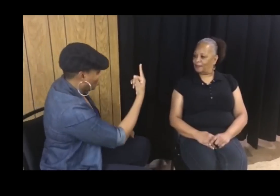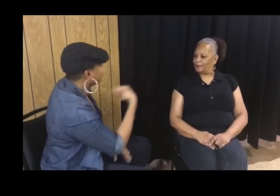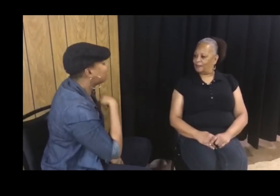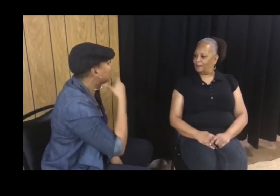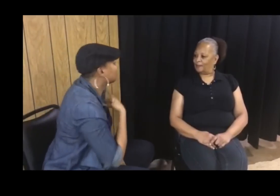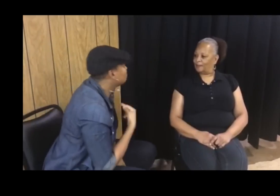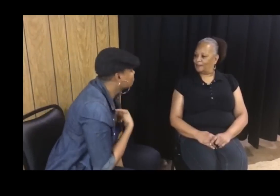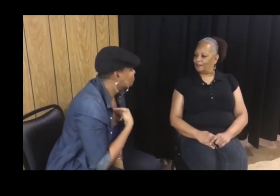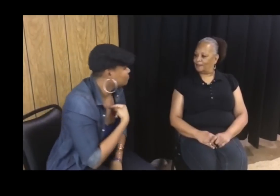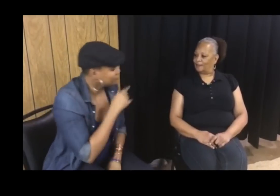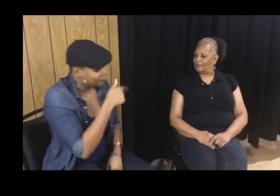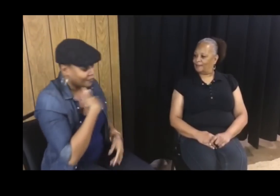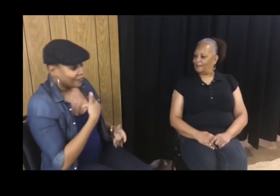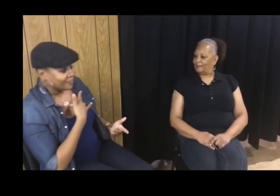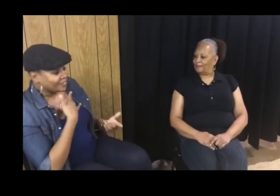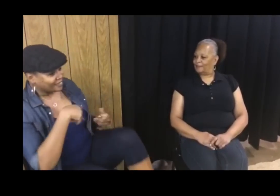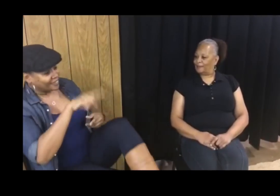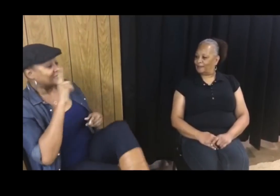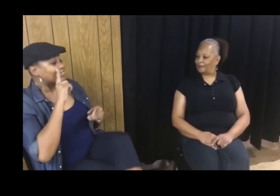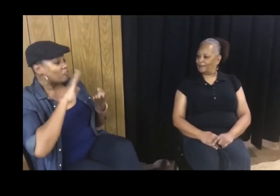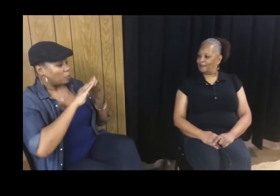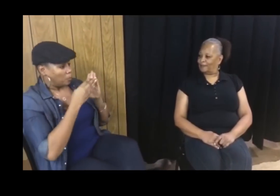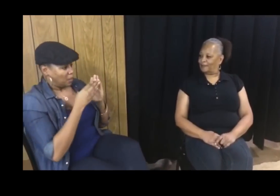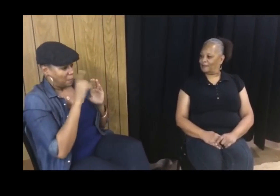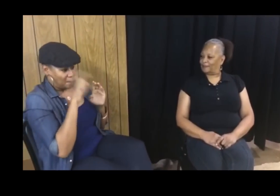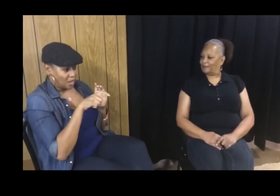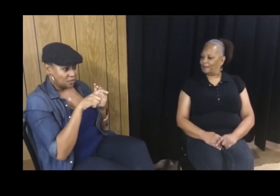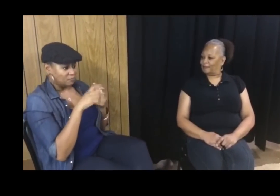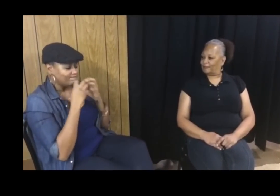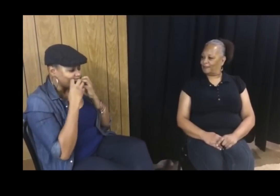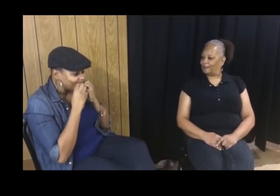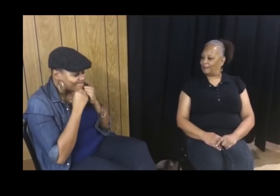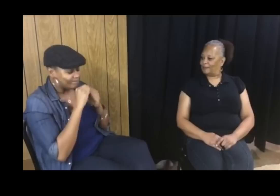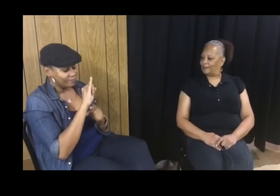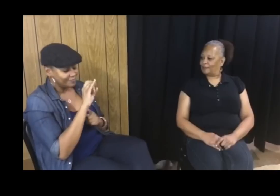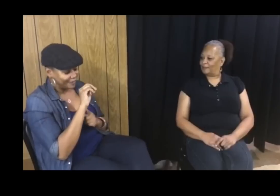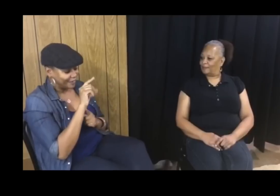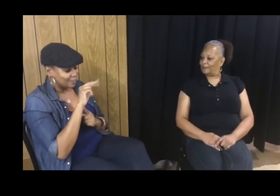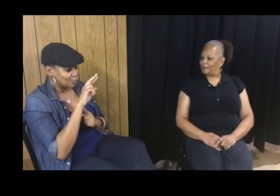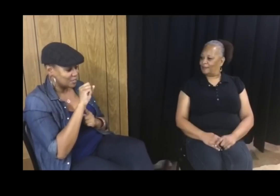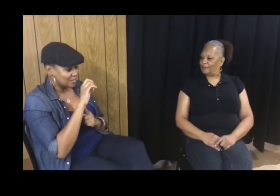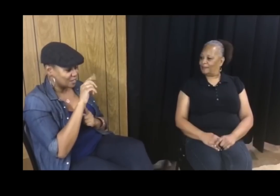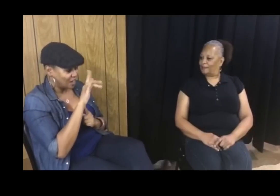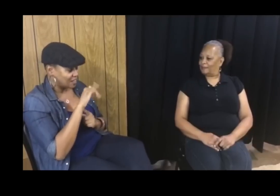When we tell people, you have to pick one? That bothers me. I feel the Deaf community must value intersectionality.